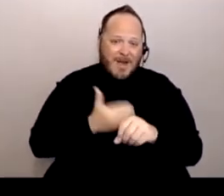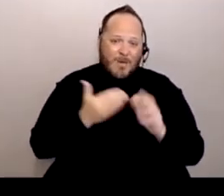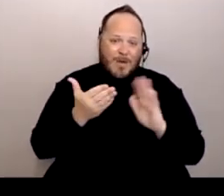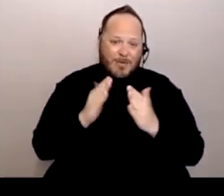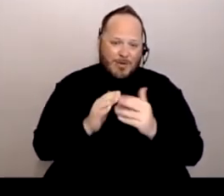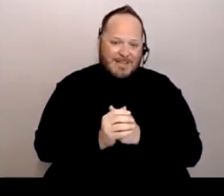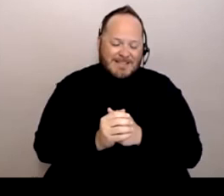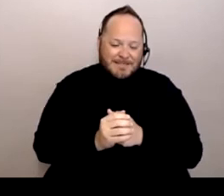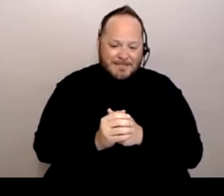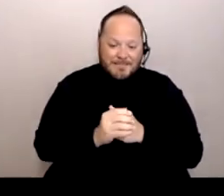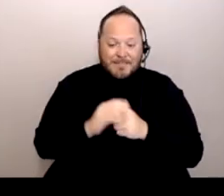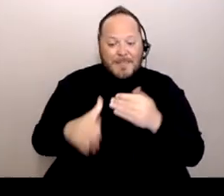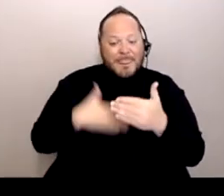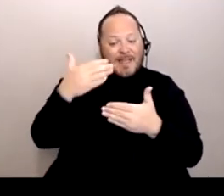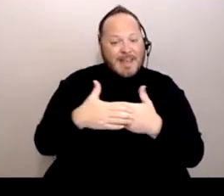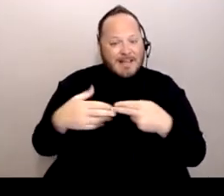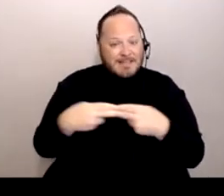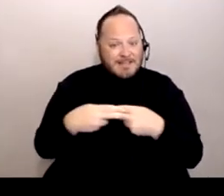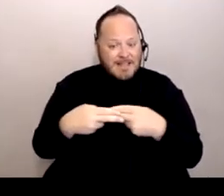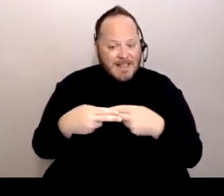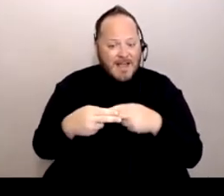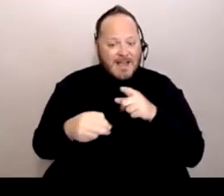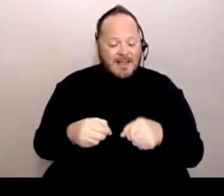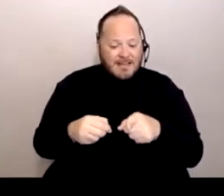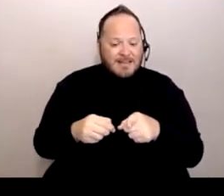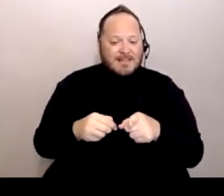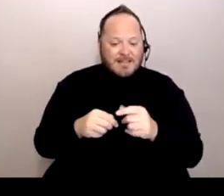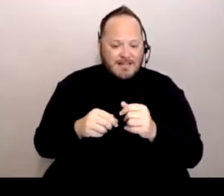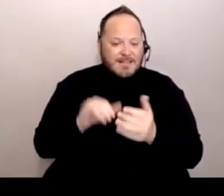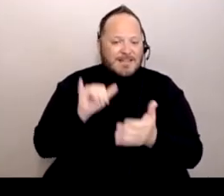The next slide is just a bunch of different resources,